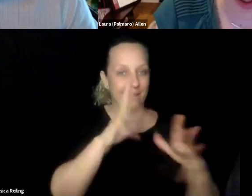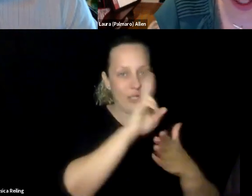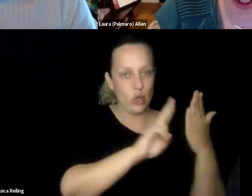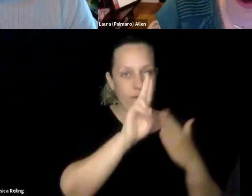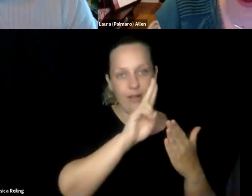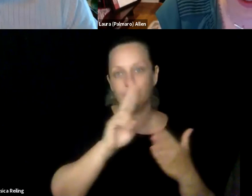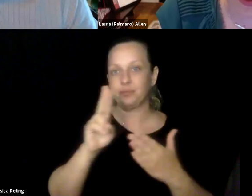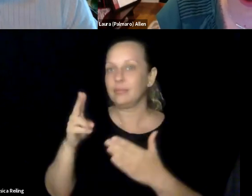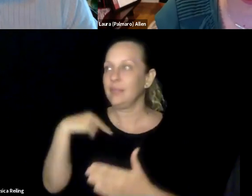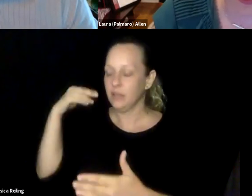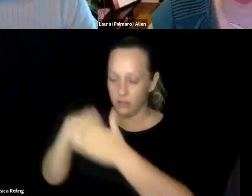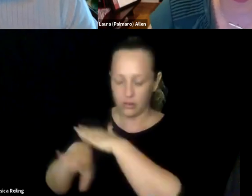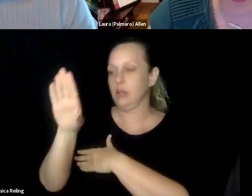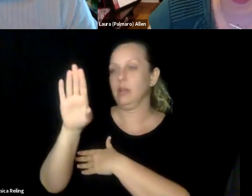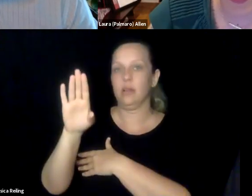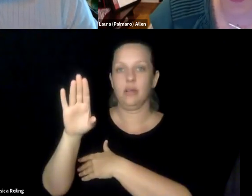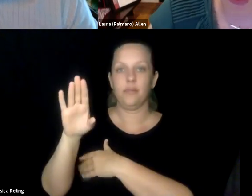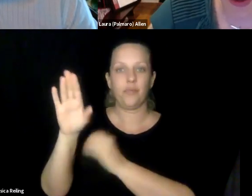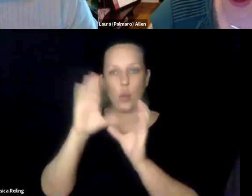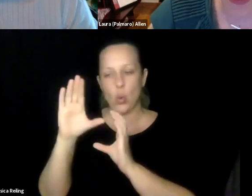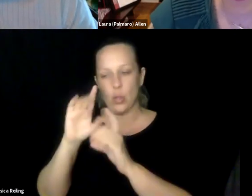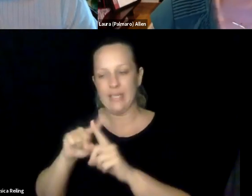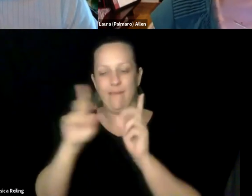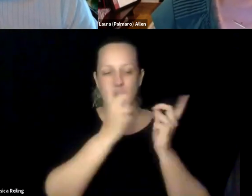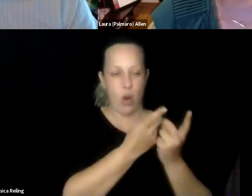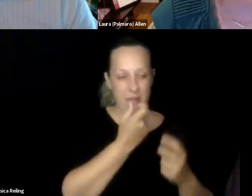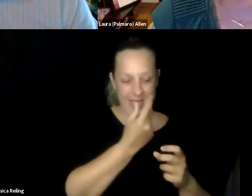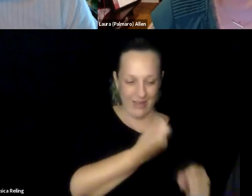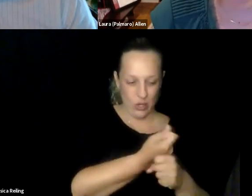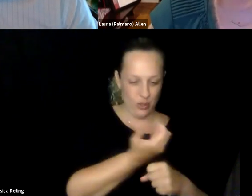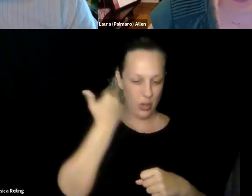wound up actually getting to Google right out of